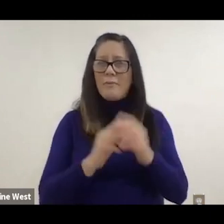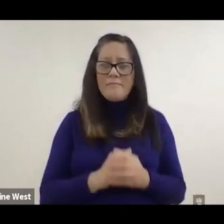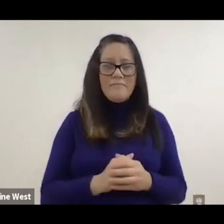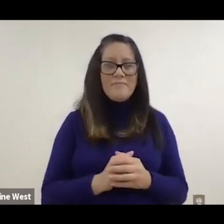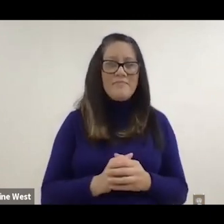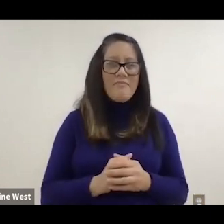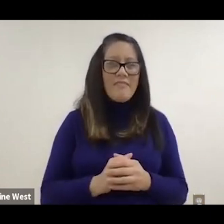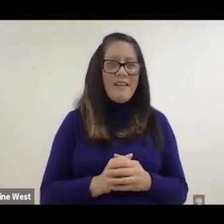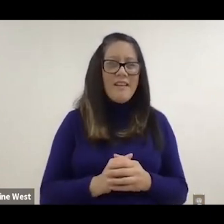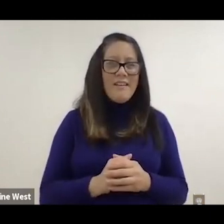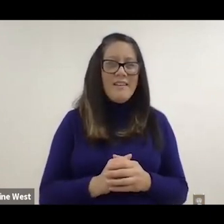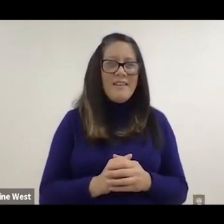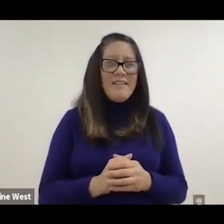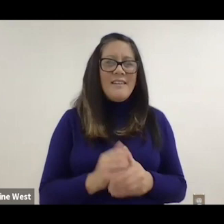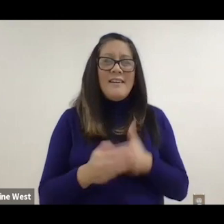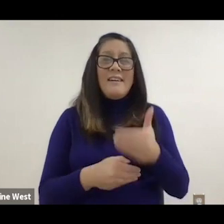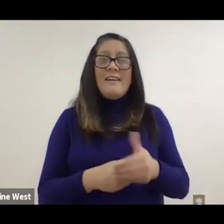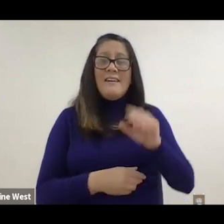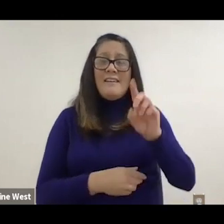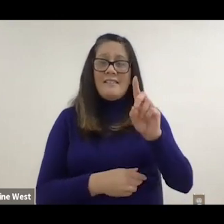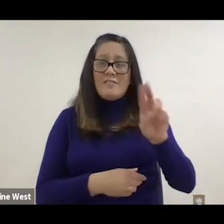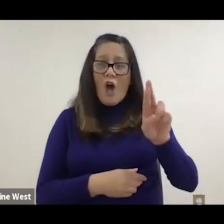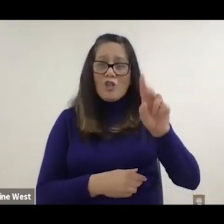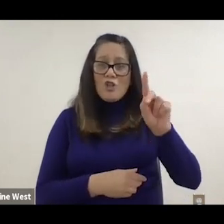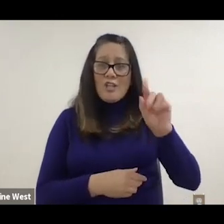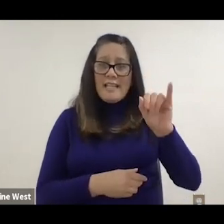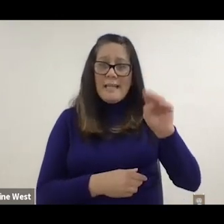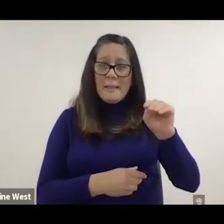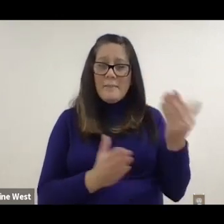So this is Doctor Kim again he came